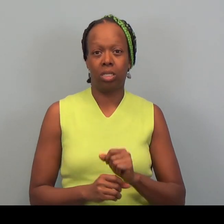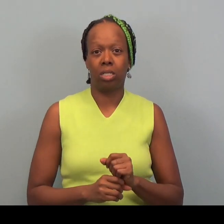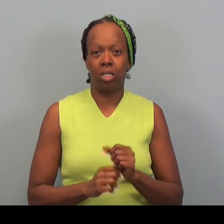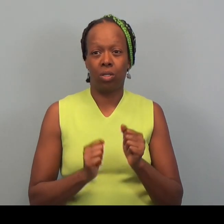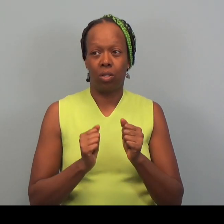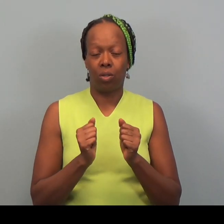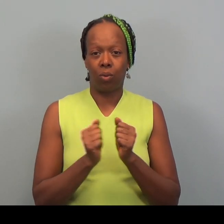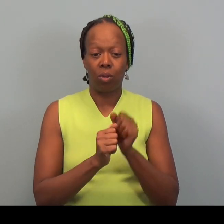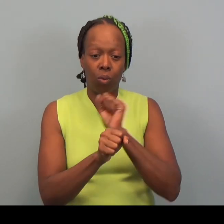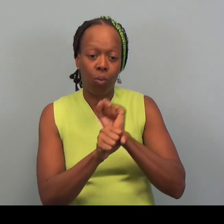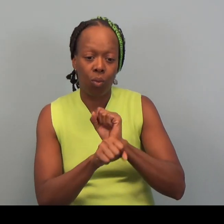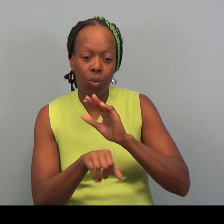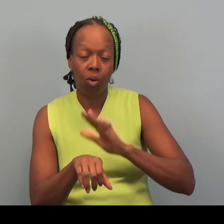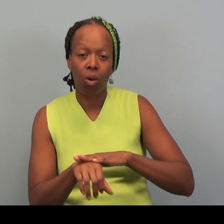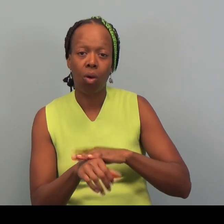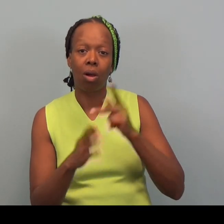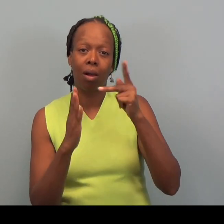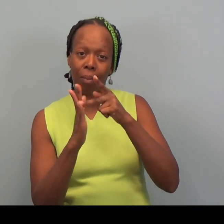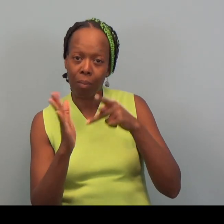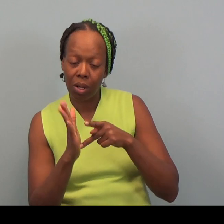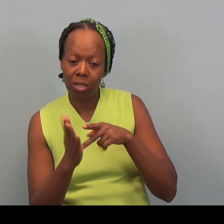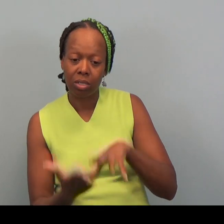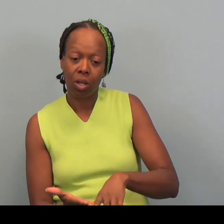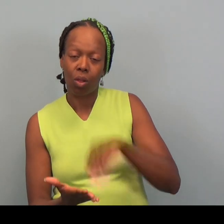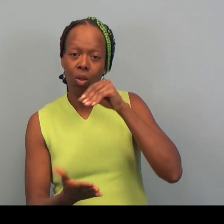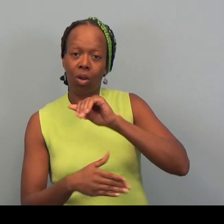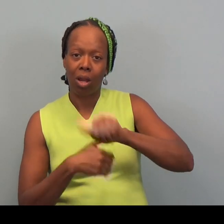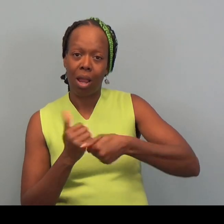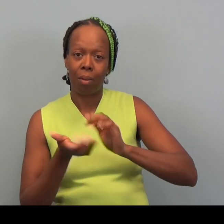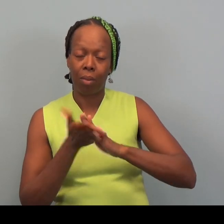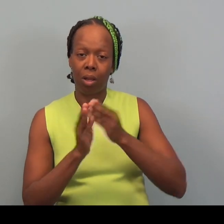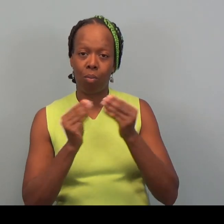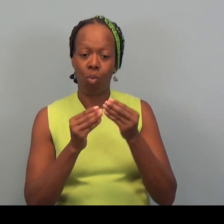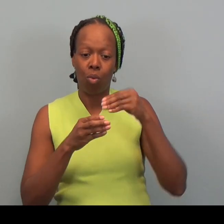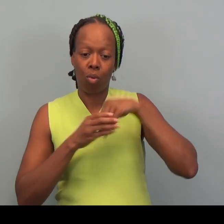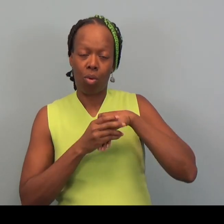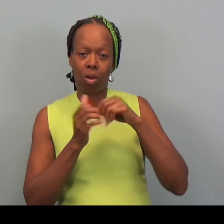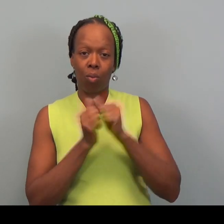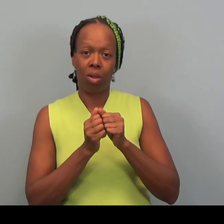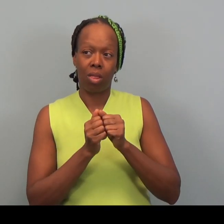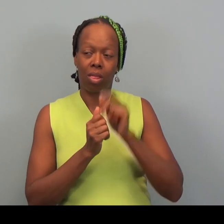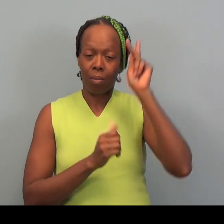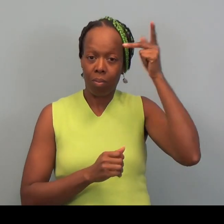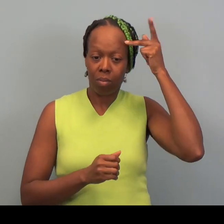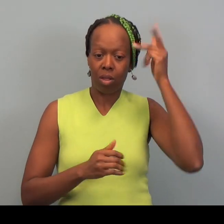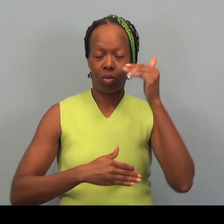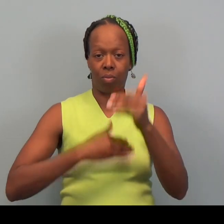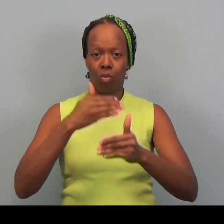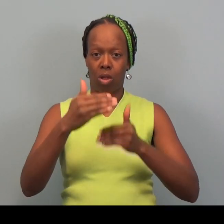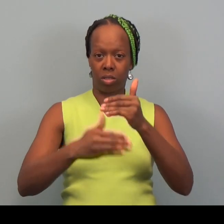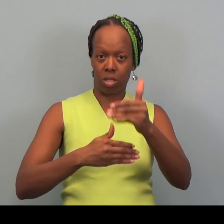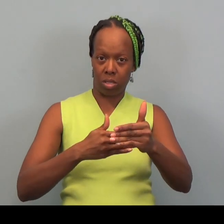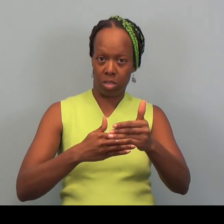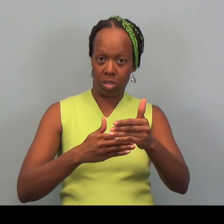with working on policy and learning how to get engaged in the political process.